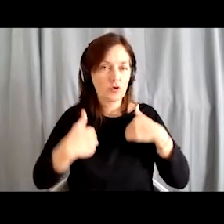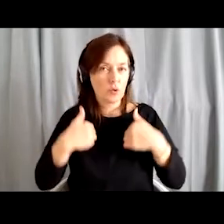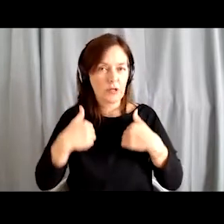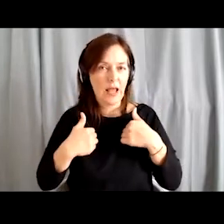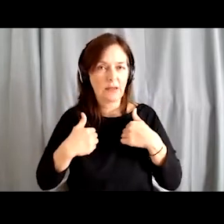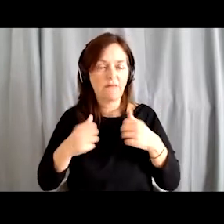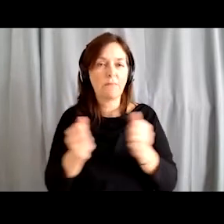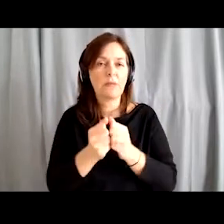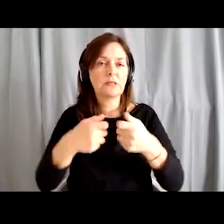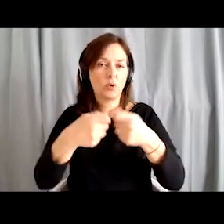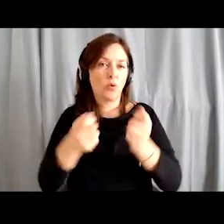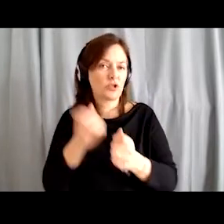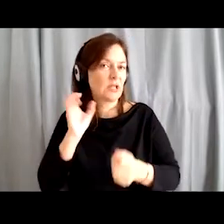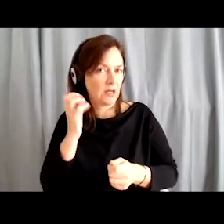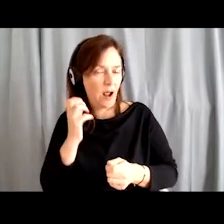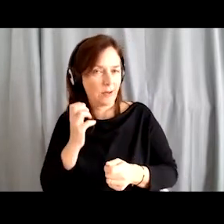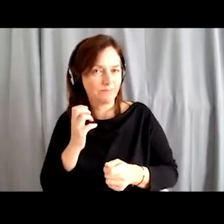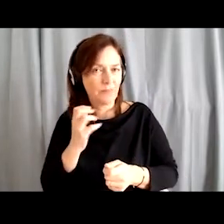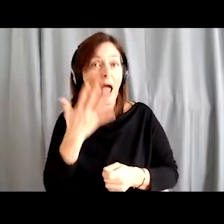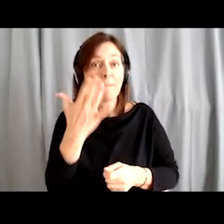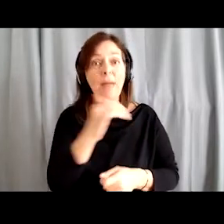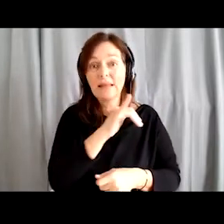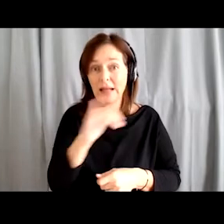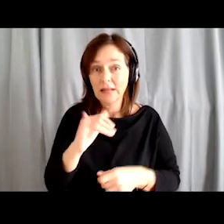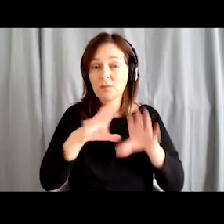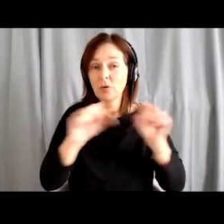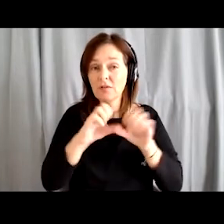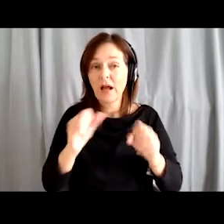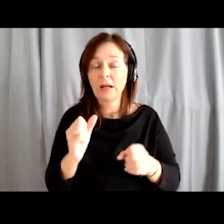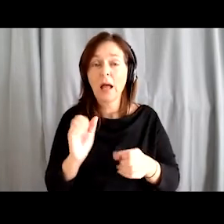We carried out 4,568 events or activities in Kranj in five years,